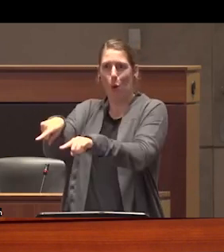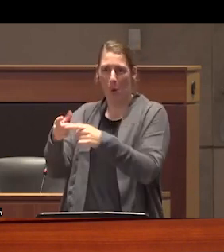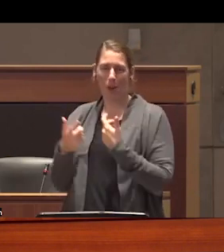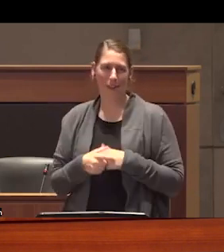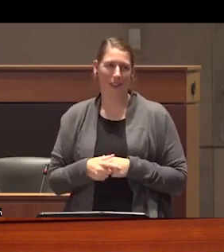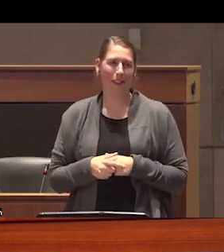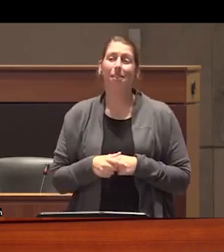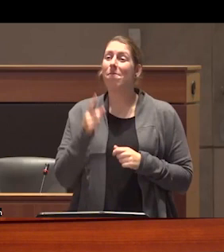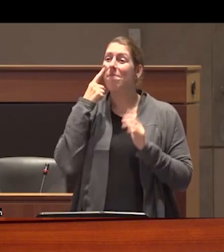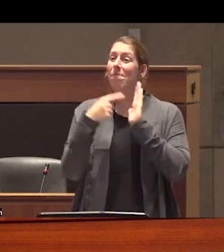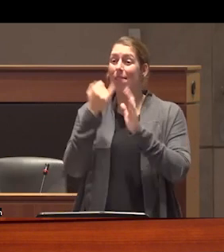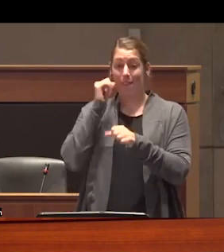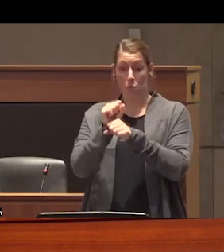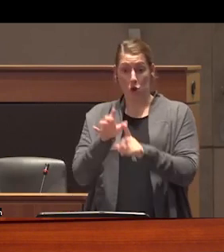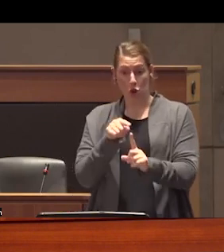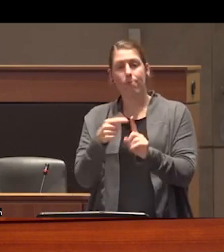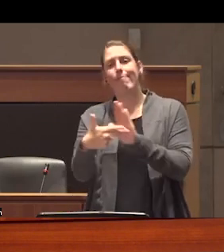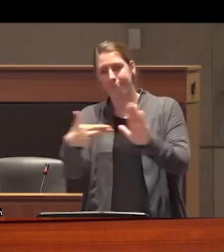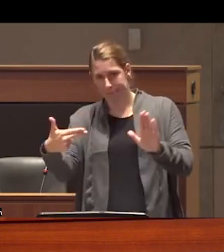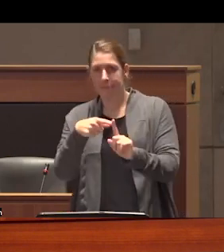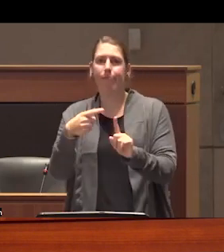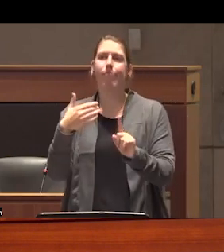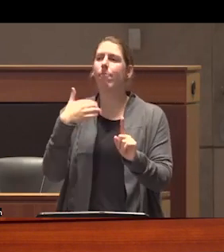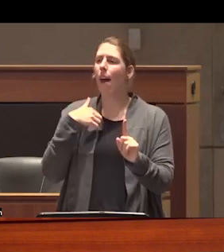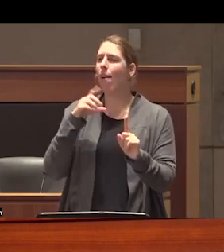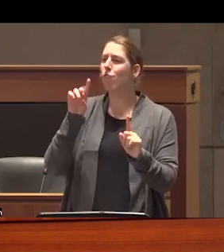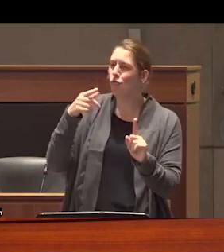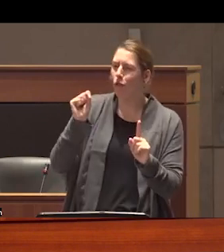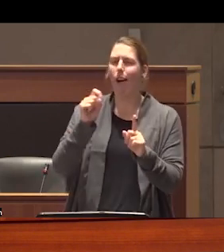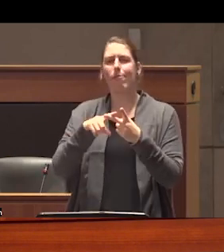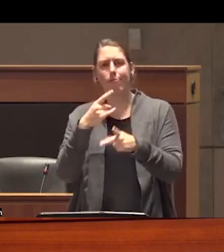a if a worker is identified as having a substance related issue even if they have never been under